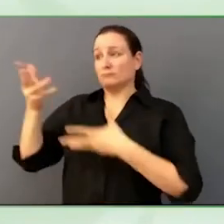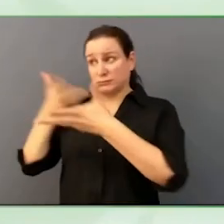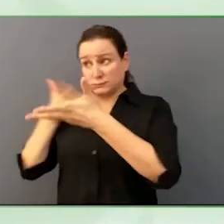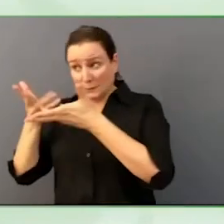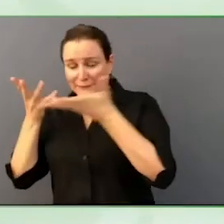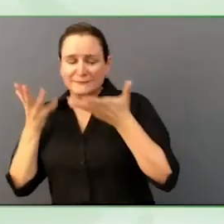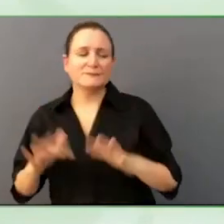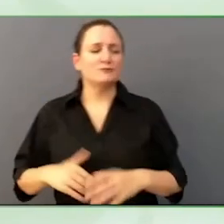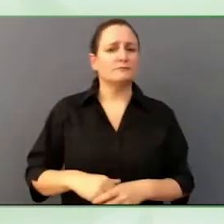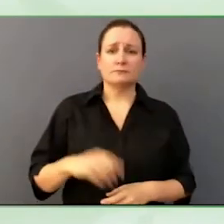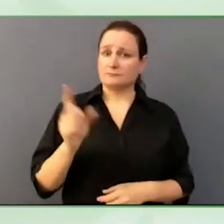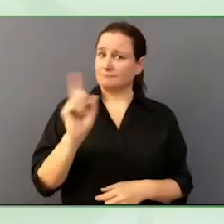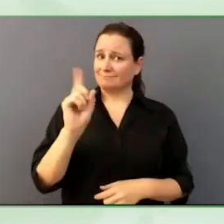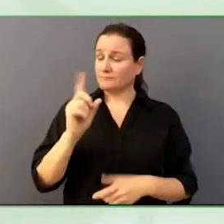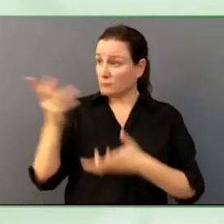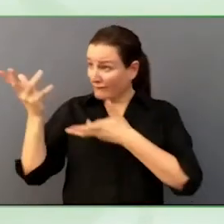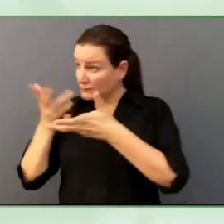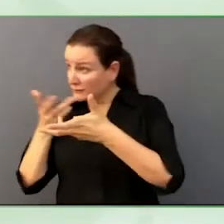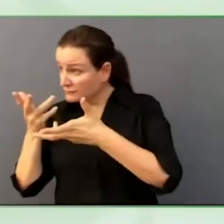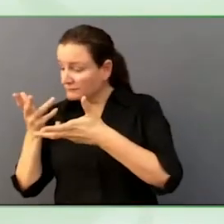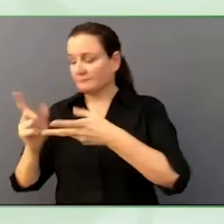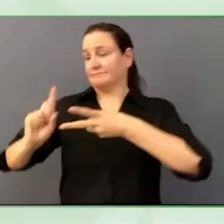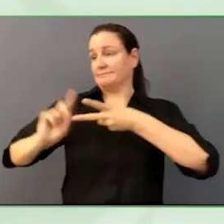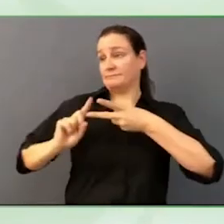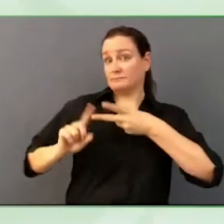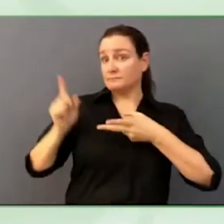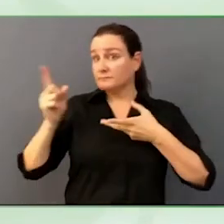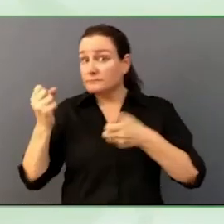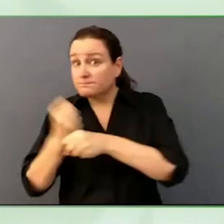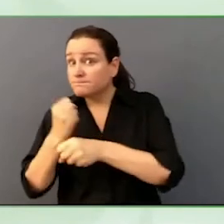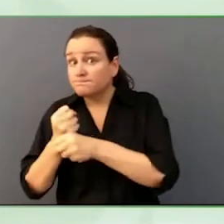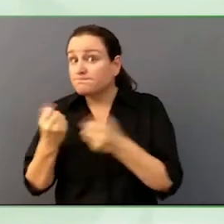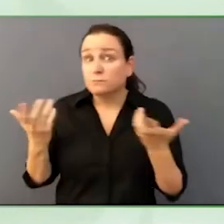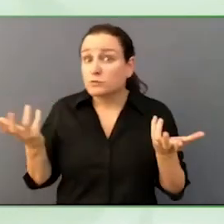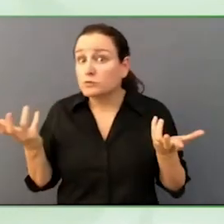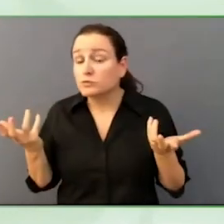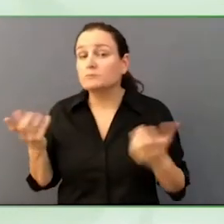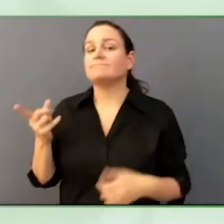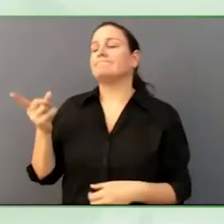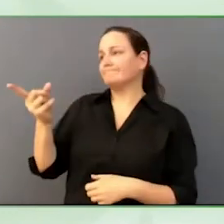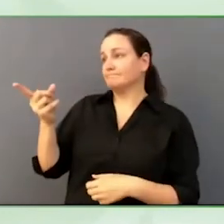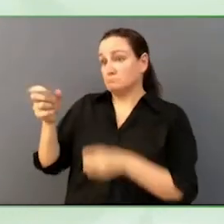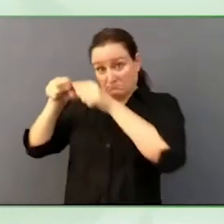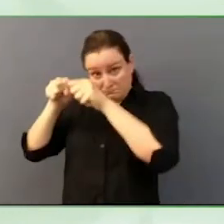beginning, when we recruit people with disabilities, our recruitment